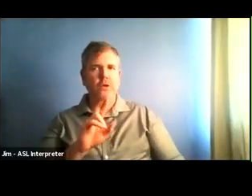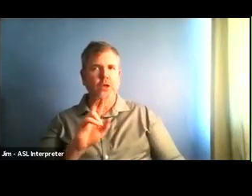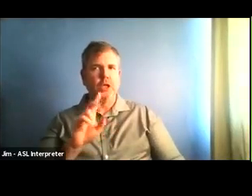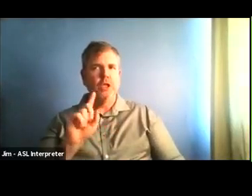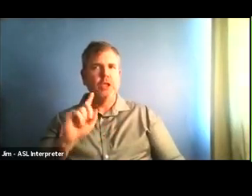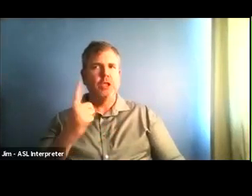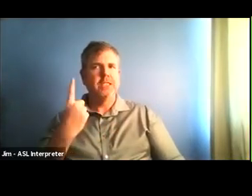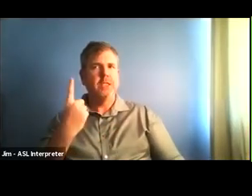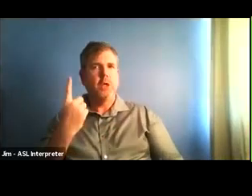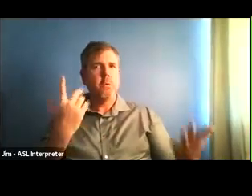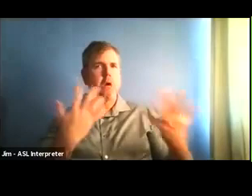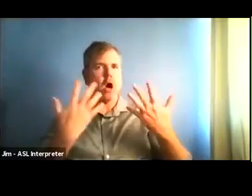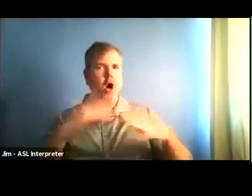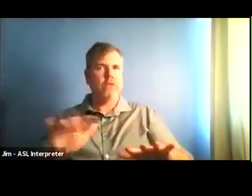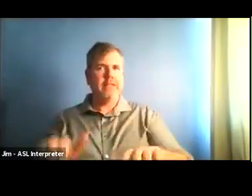Which document are you referring to?